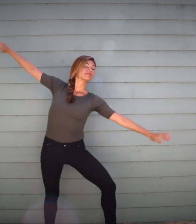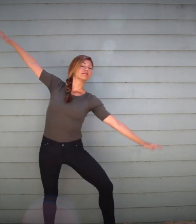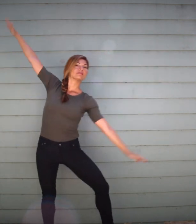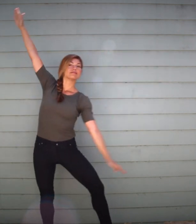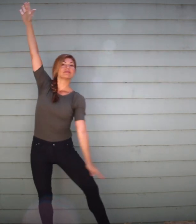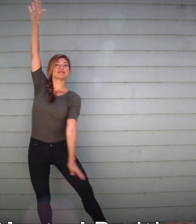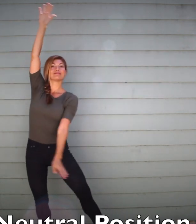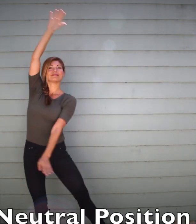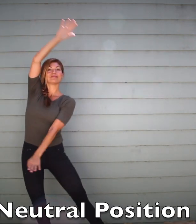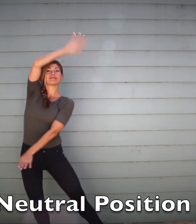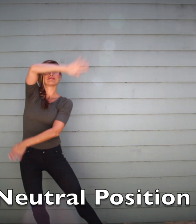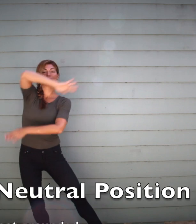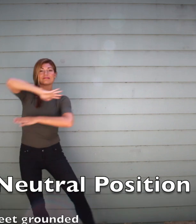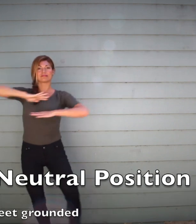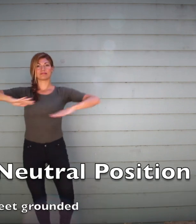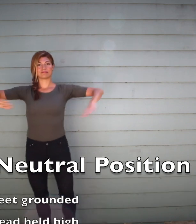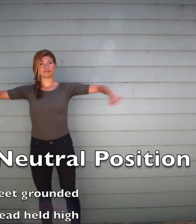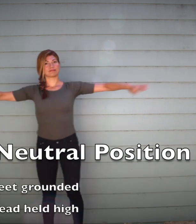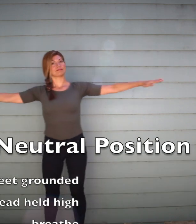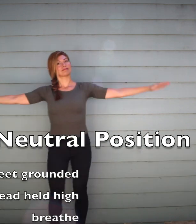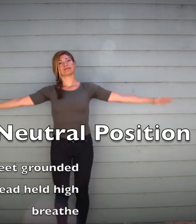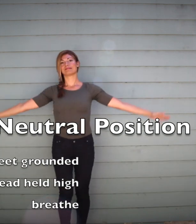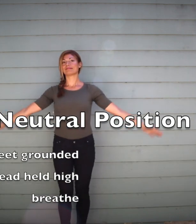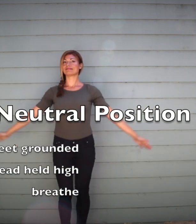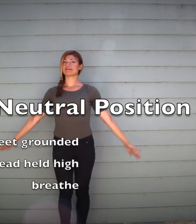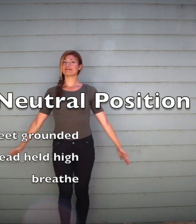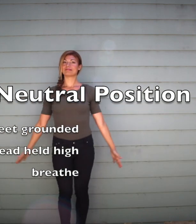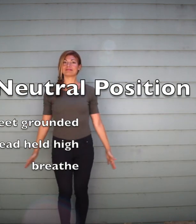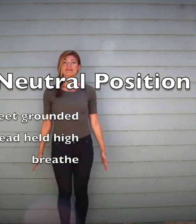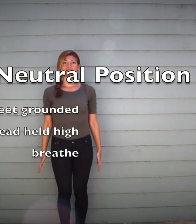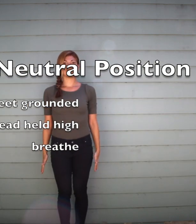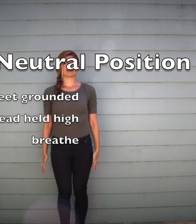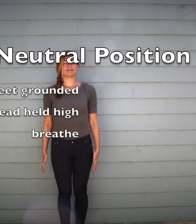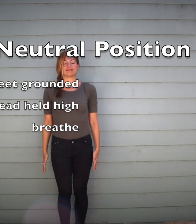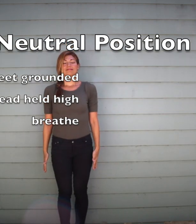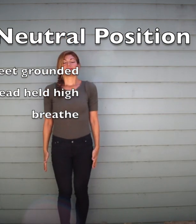you can come right back to that neutral position and just breathe.